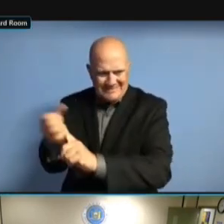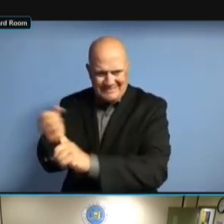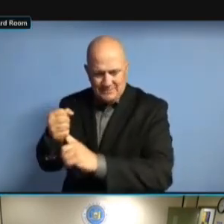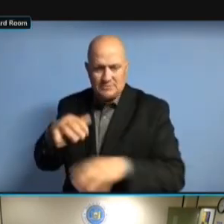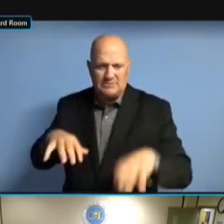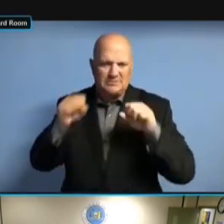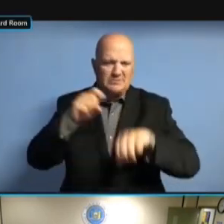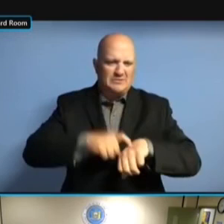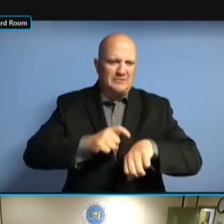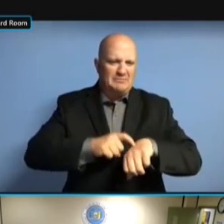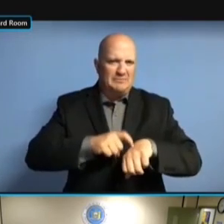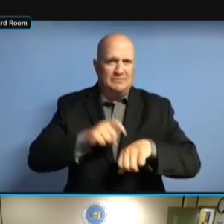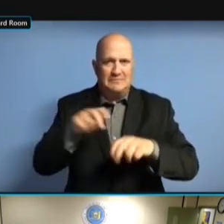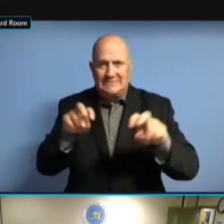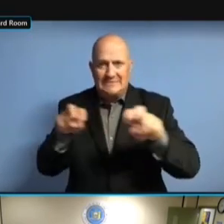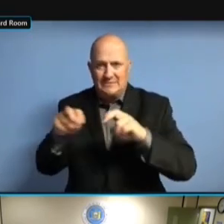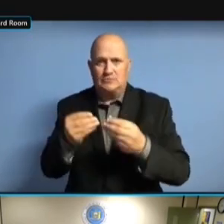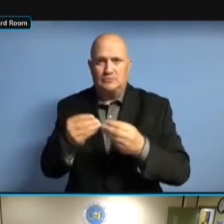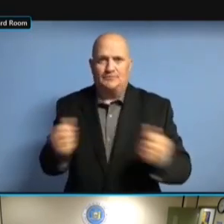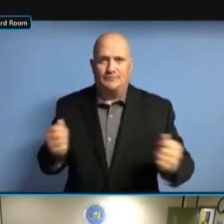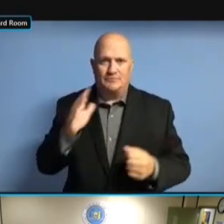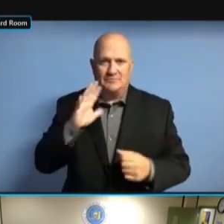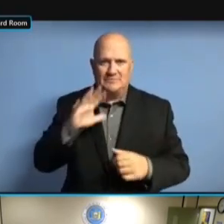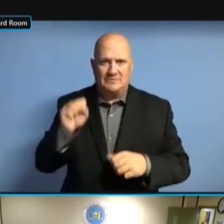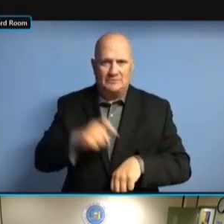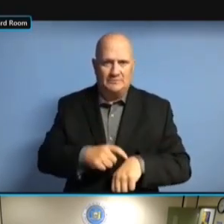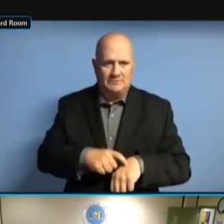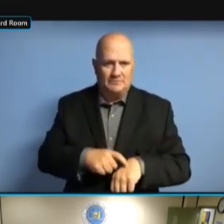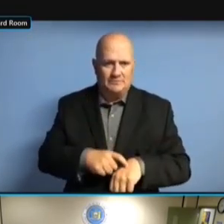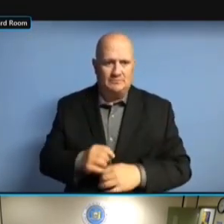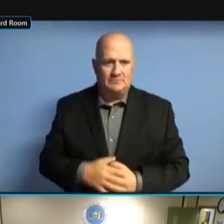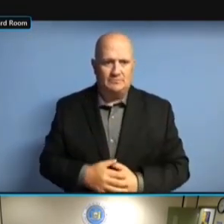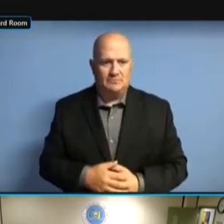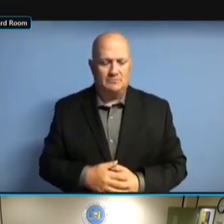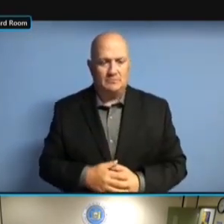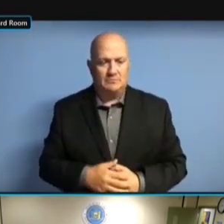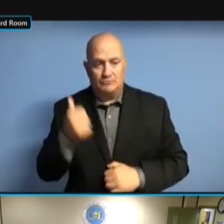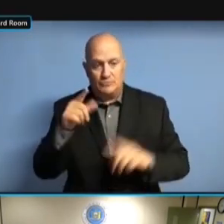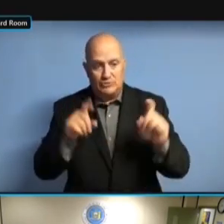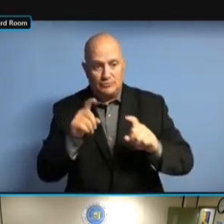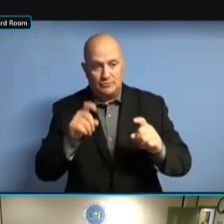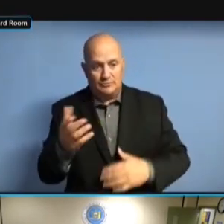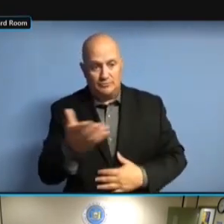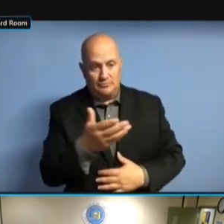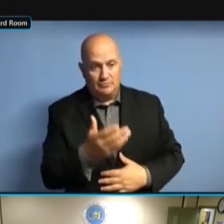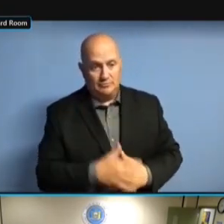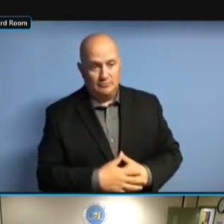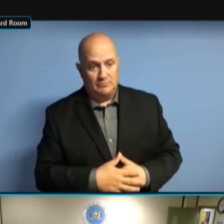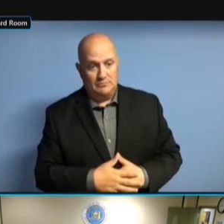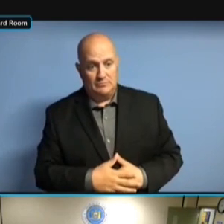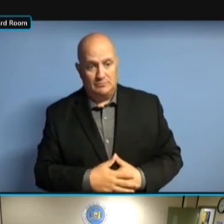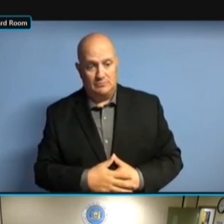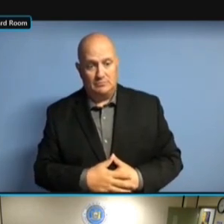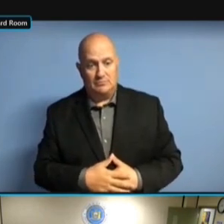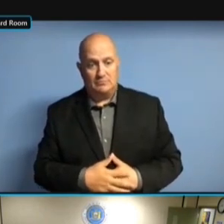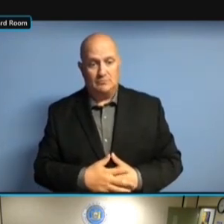OKAY. ANY OTHER QUESTIONS FOR OKAY. ANY OTHER QUESTIONS FOR MICHAEL? ANY OTHER QUESTIONS FOR MICHAEL? ANY OTHER QUESTIONS FOR MICHAEL? >> ANY OTHER QUESTIONS FOR MICHAEL? >> IF ANY OTHER QUESTIONS FOR MICHAEL? >> IF I ANY OTHER QUESTIONS FOR MICHAEL? >> IF I MAY, ANY OTHER QUESTIONS FOR MICHAEL? >> IF I MAY, I ANY OTHER QUESTIONS FOR MICHAEL? >> IF I MAY, I LEFT ANY OTHER QUESTIONS FOR MICHAEL? >> IF I MAY, I LEFT SOMETHING IF I MAY, I LEFT SOMETHING IF I MAY, I LEFT SOMETHING OFF IF I MAY, I LEFT SOMETHING OFF MY IF I MAY, I LEFT SOMETHING OFF MY LIST, IF I MAY, I LEFT SOMETHING OFF MY LIST, [ IF I MAY, I LEFT SOMETHING OFF MY LIST, [ INAUDIBLE